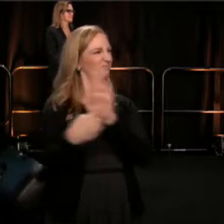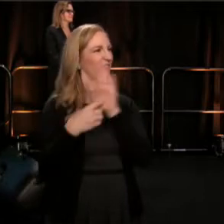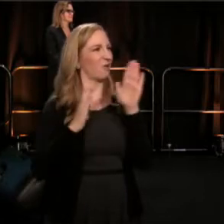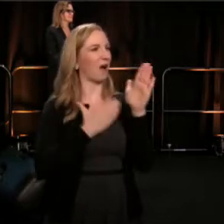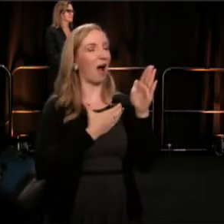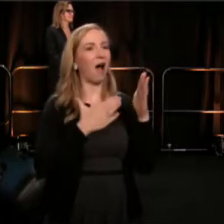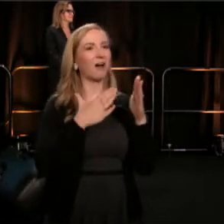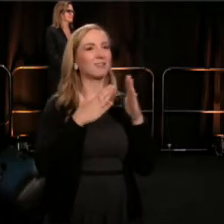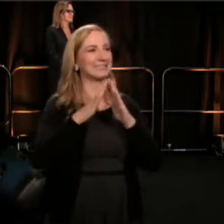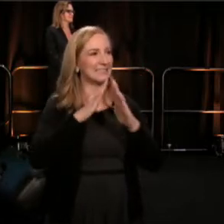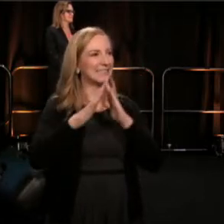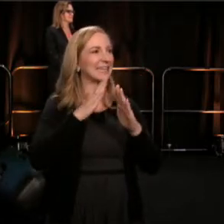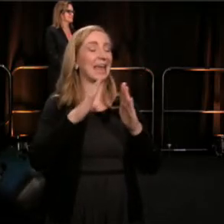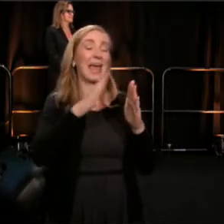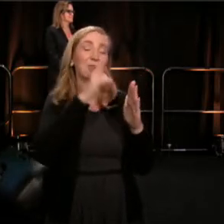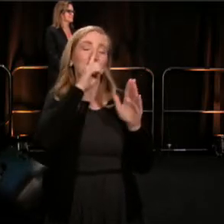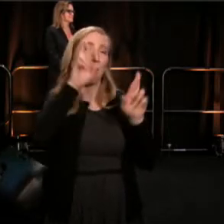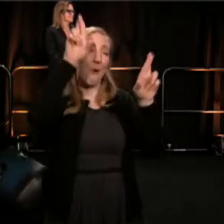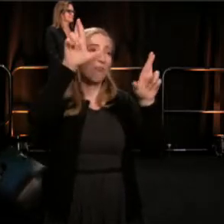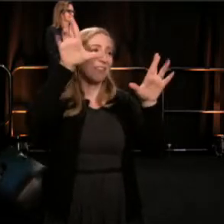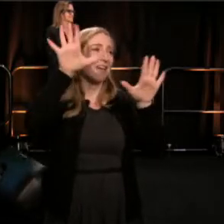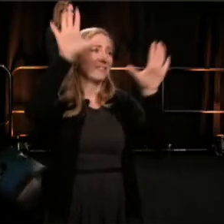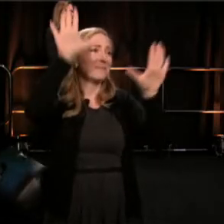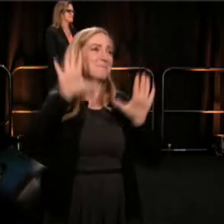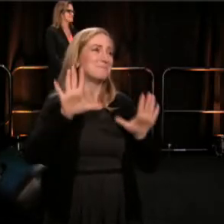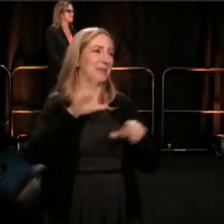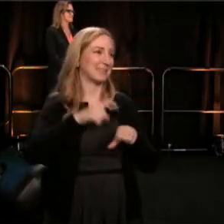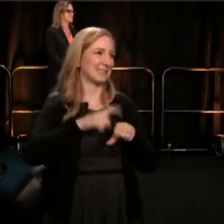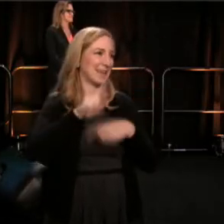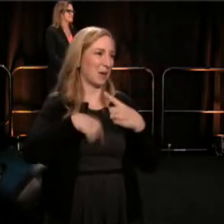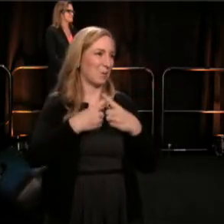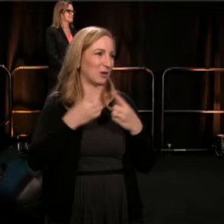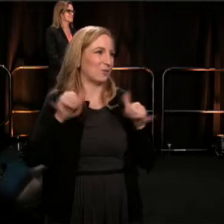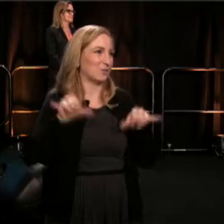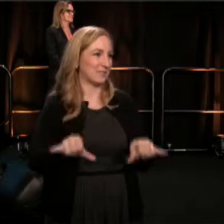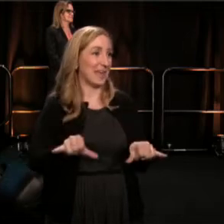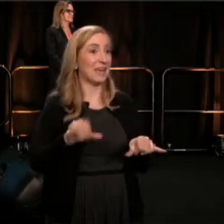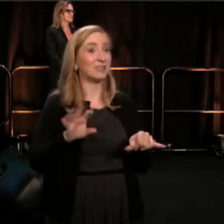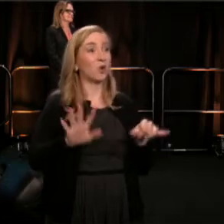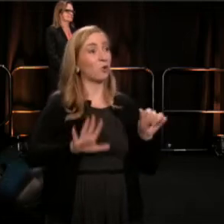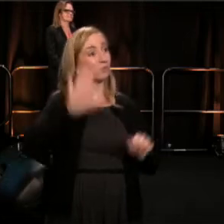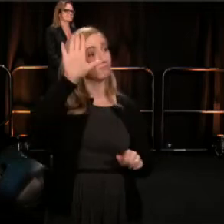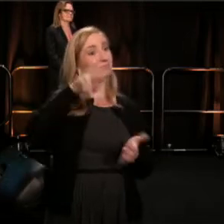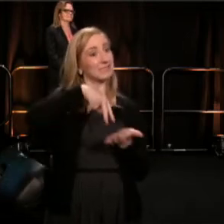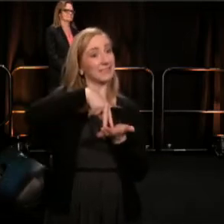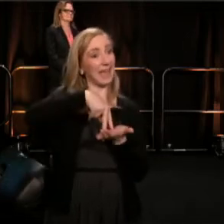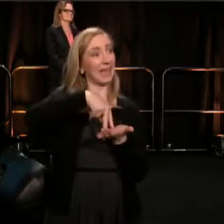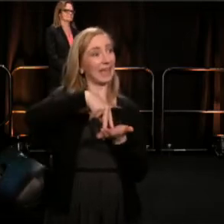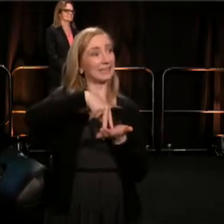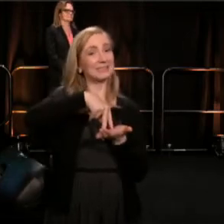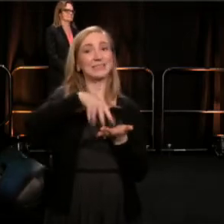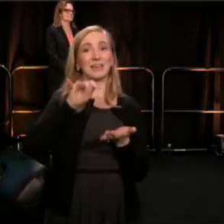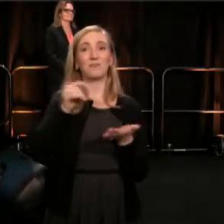That took a ton of work, and it was a big group, so we'd like to ask all of them to please stand, so we can acknowledge their hard work over the past six plus months.